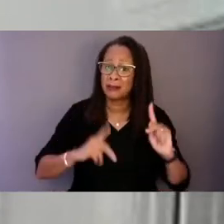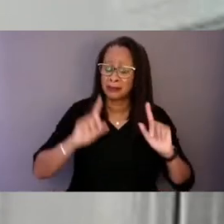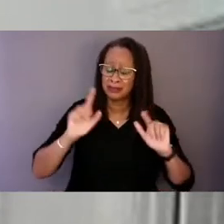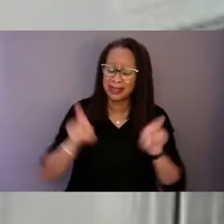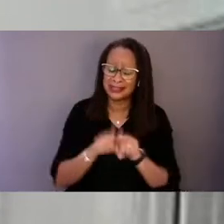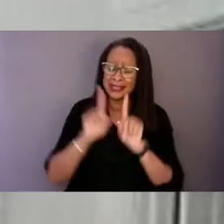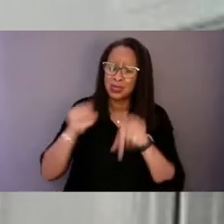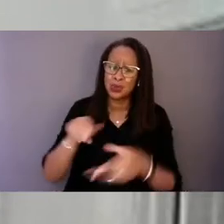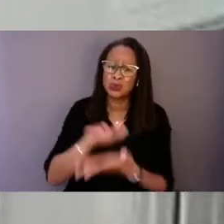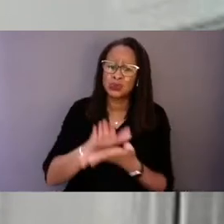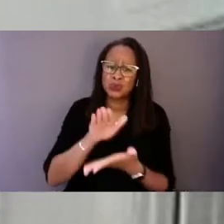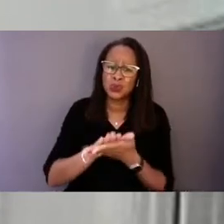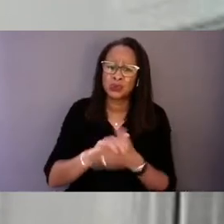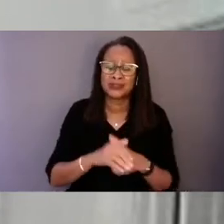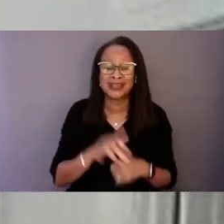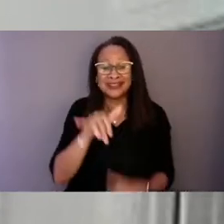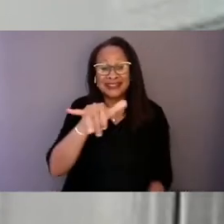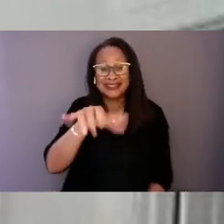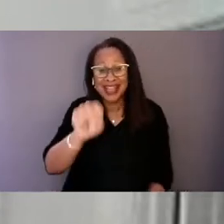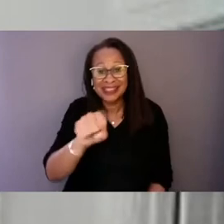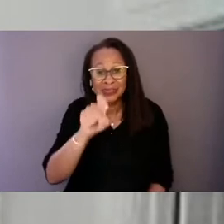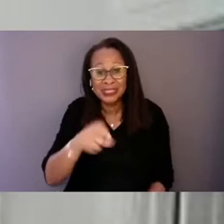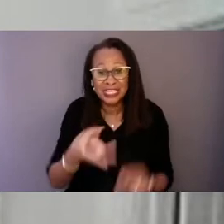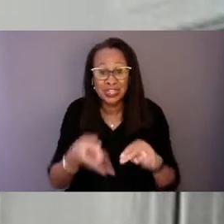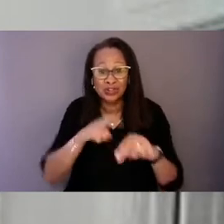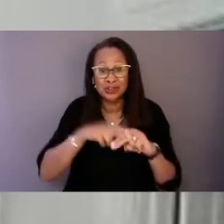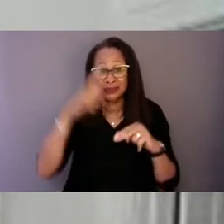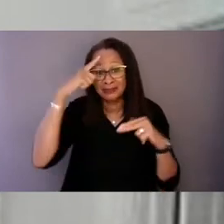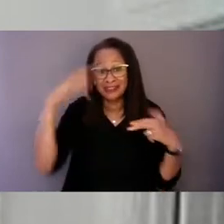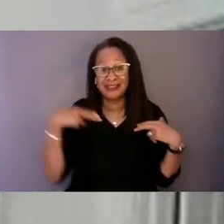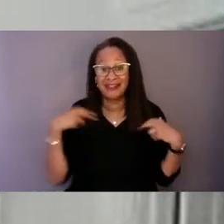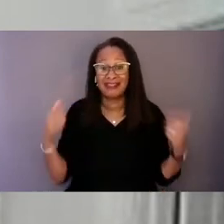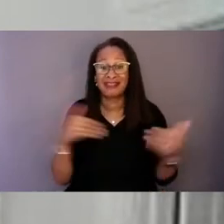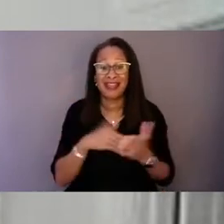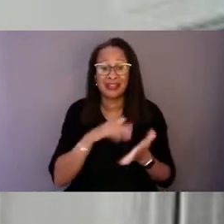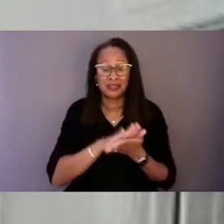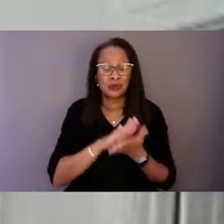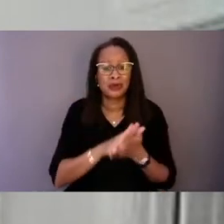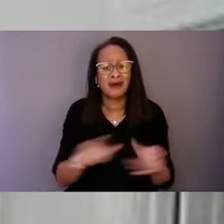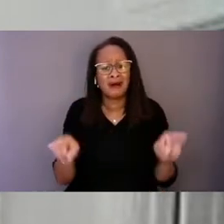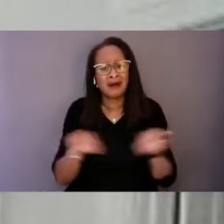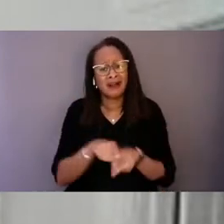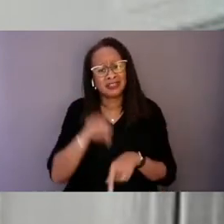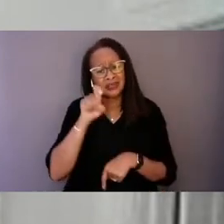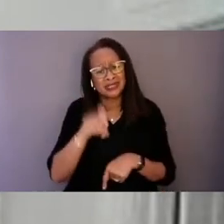yes, we need increased mental health at schools but we also need our young people to live in a world